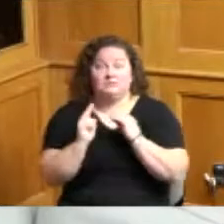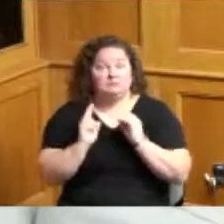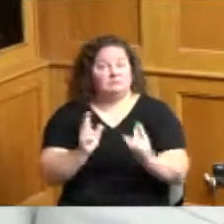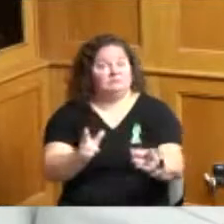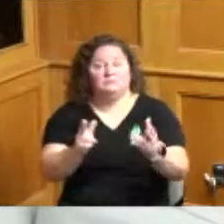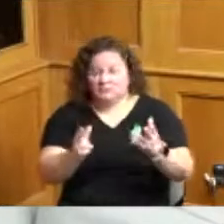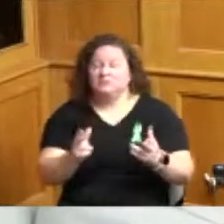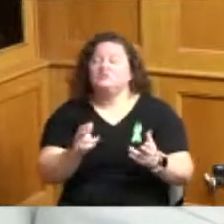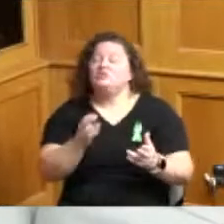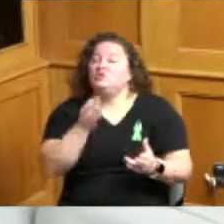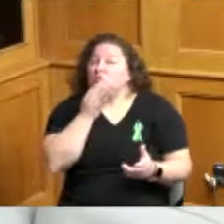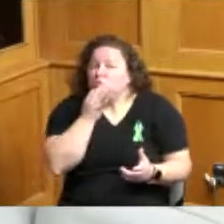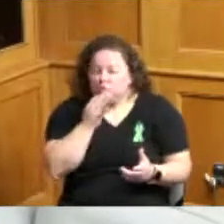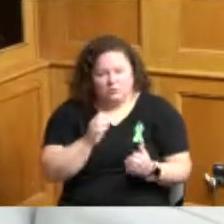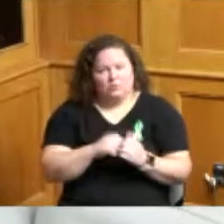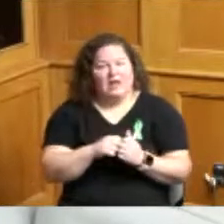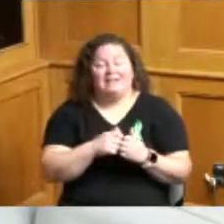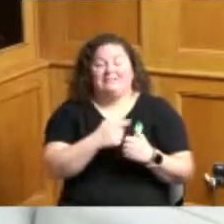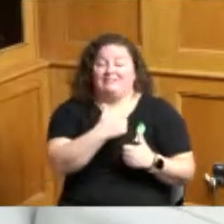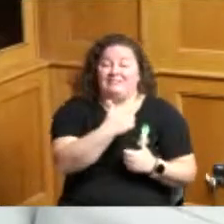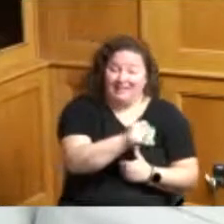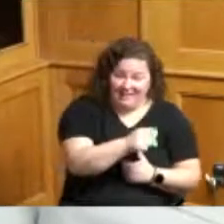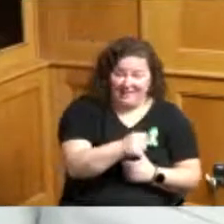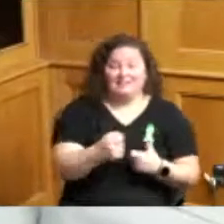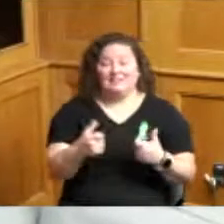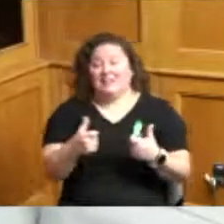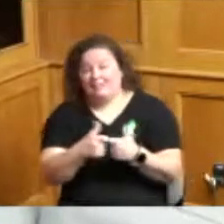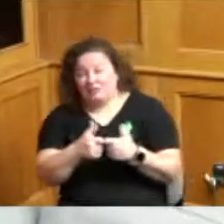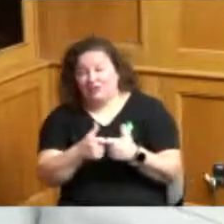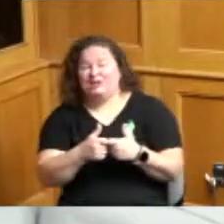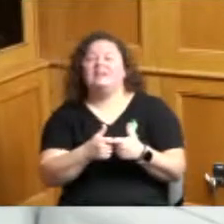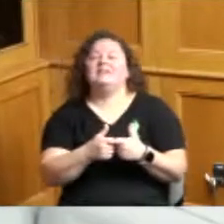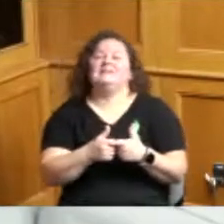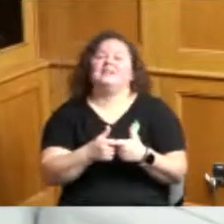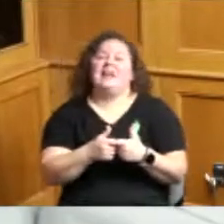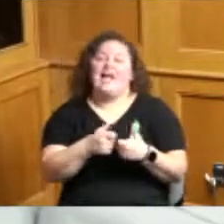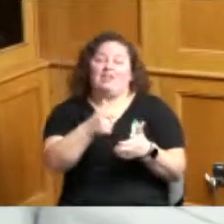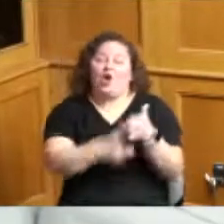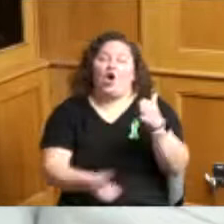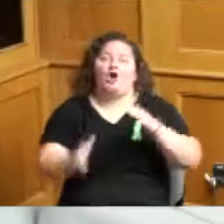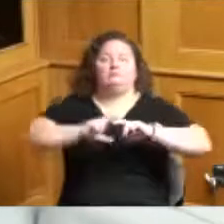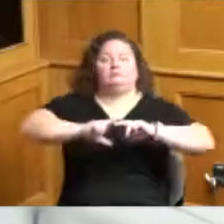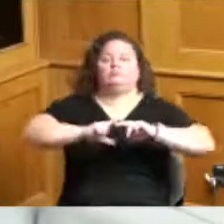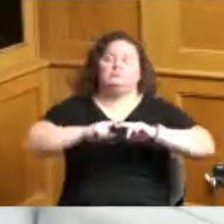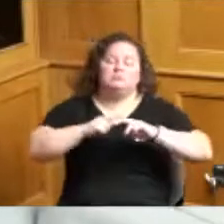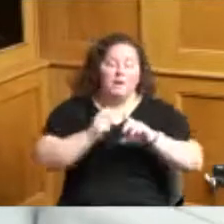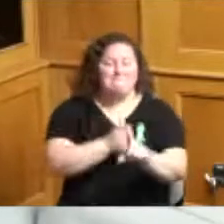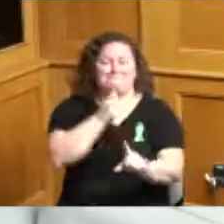with the gas and electric the increase in the cost of that that's hitting people very very hard